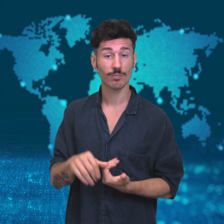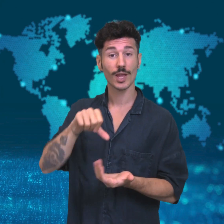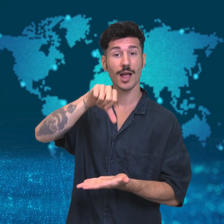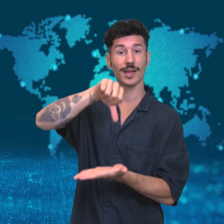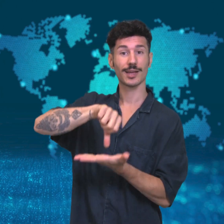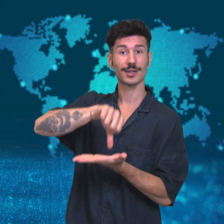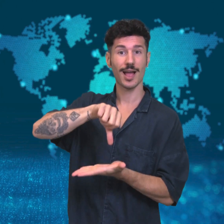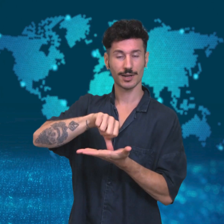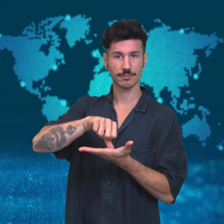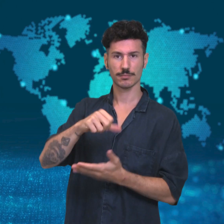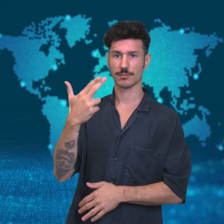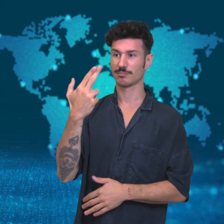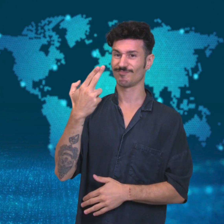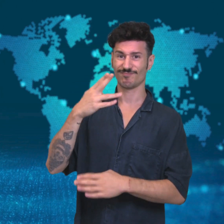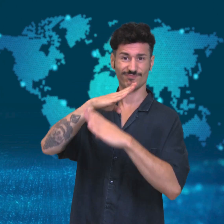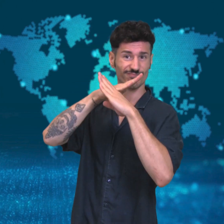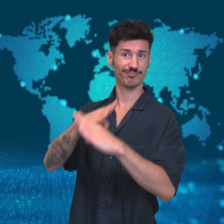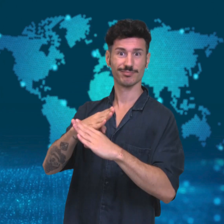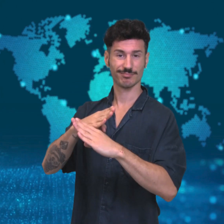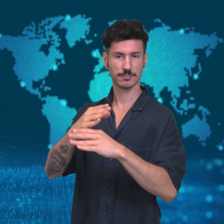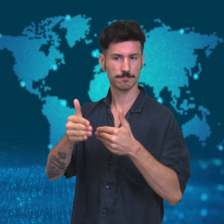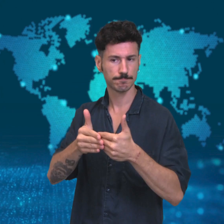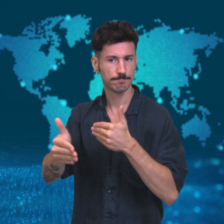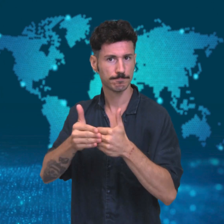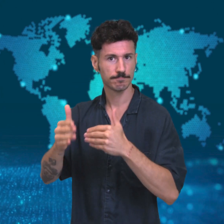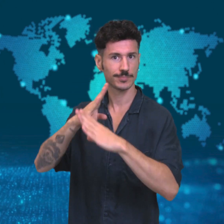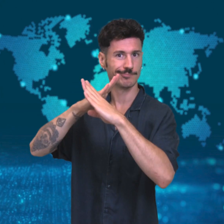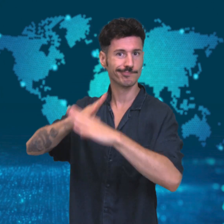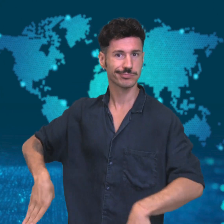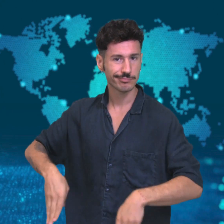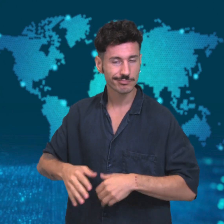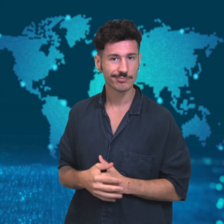Arms embargo set to expire.